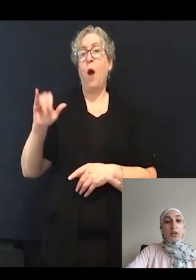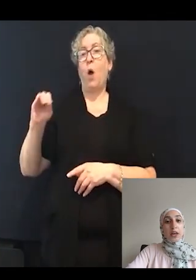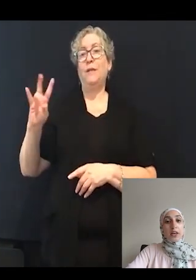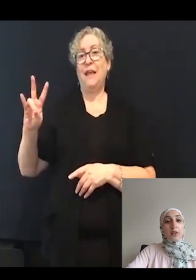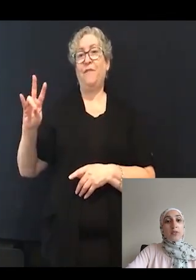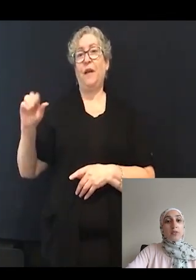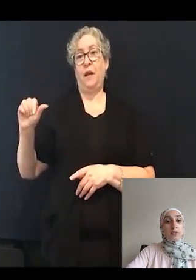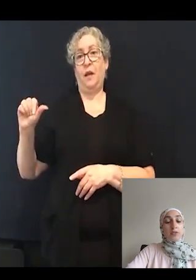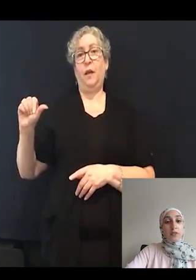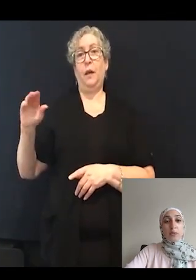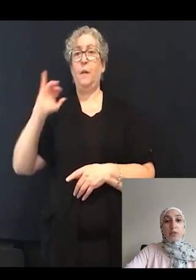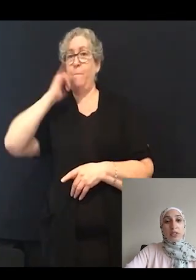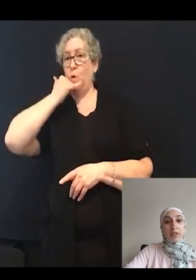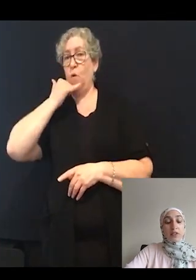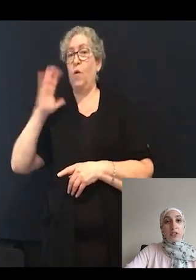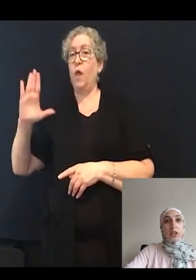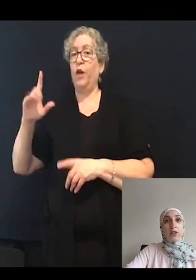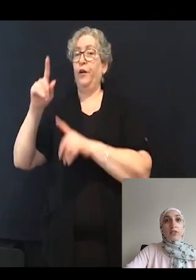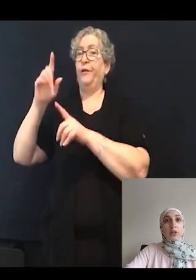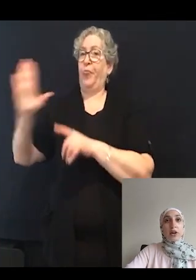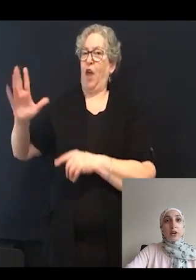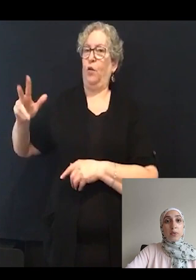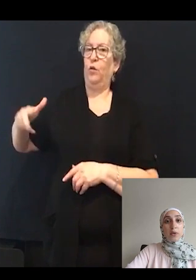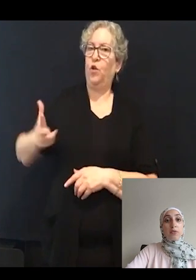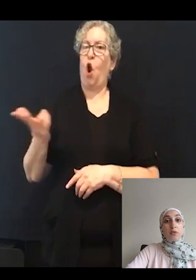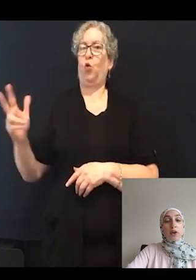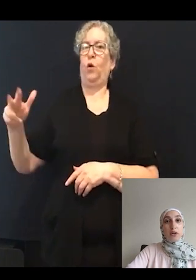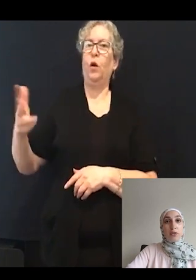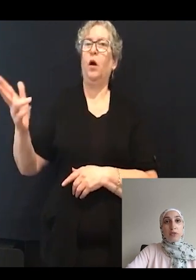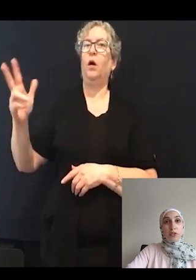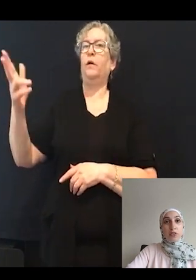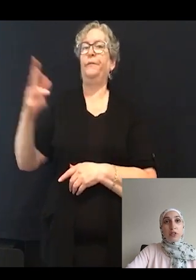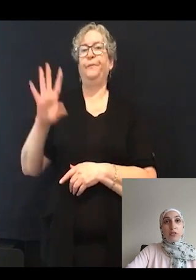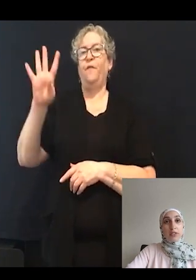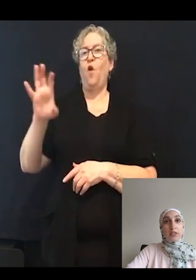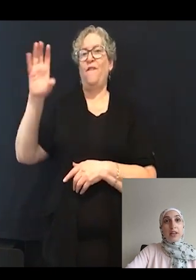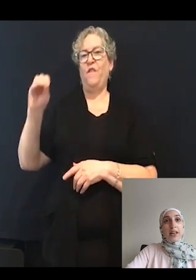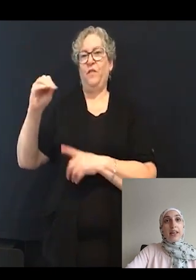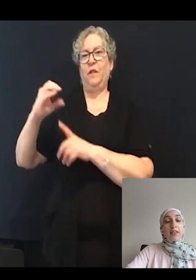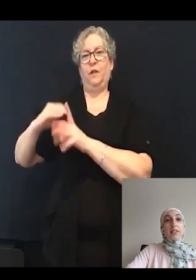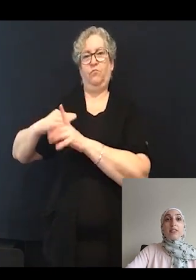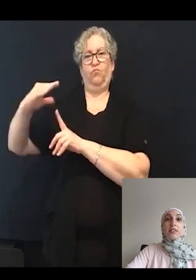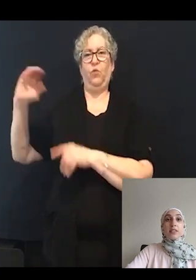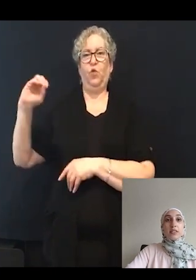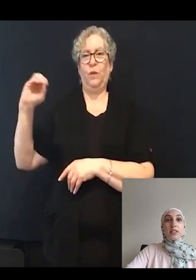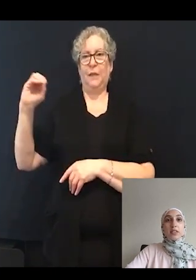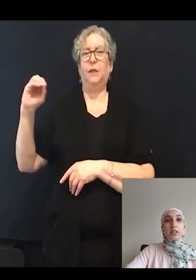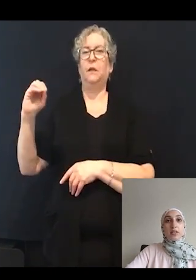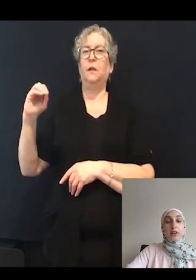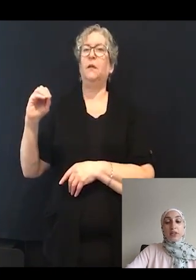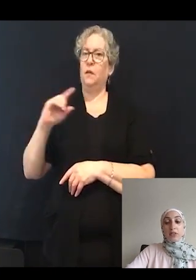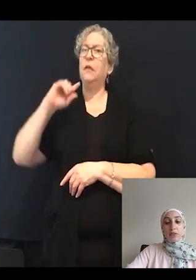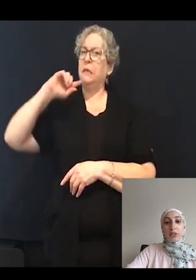for 50% of the turning angles are at around 450 degrees. This is a statistically significant difference